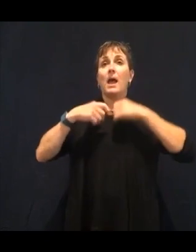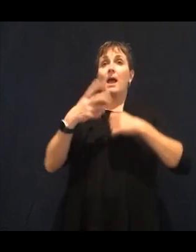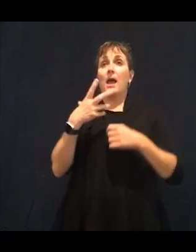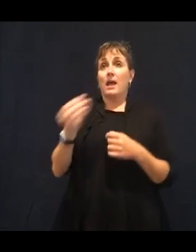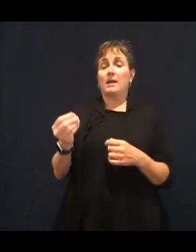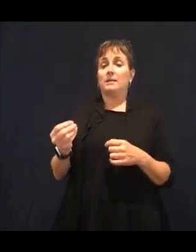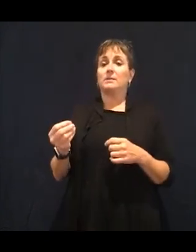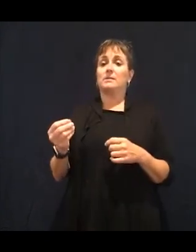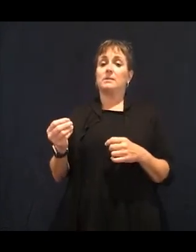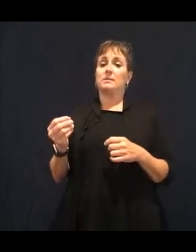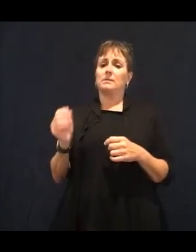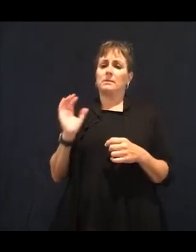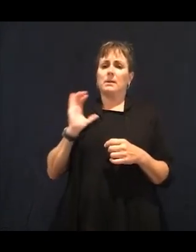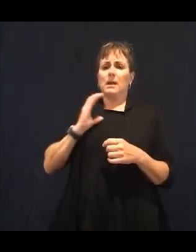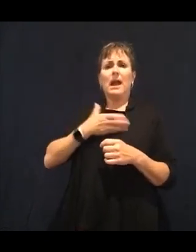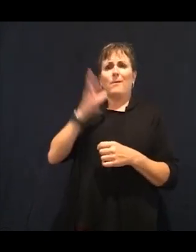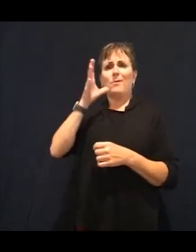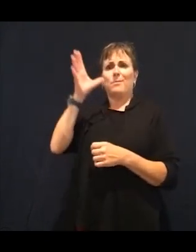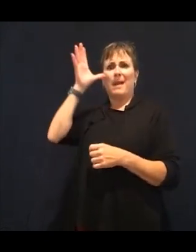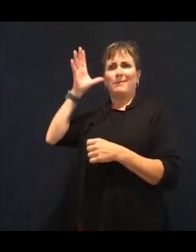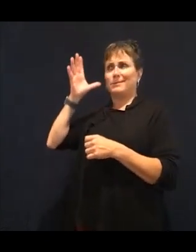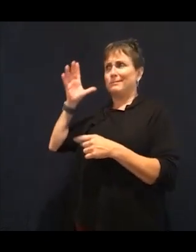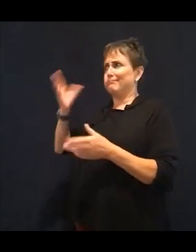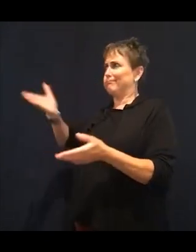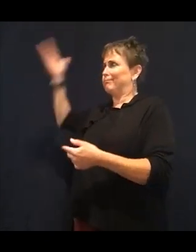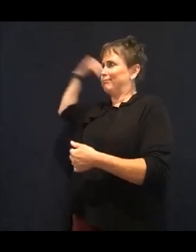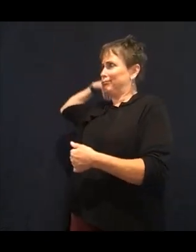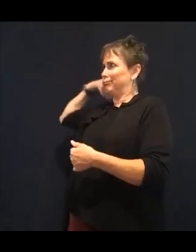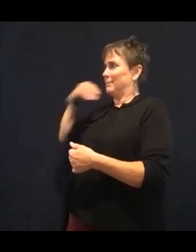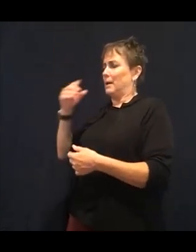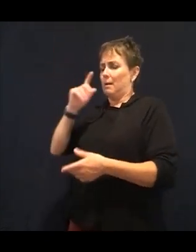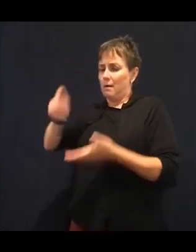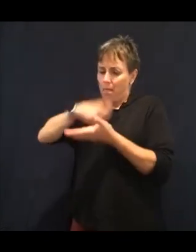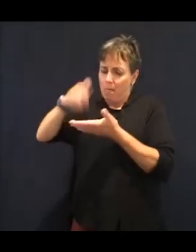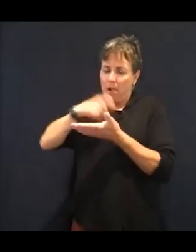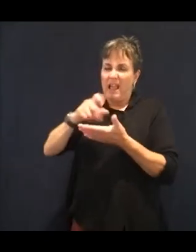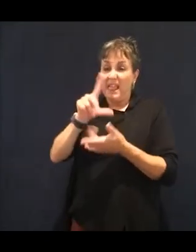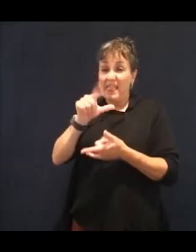to get our kids to eat liver. Are you kidding me? I don't even enjoy eating liver.